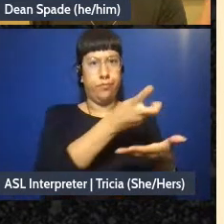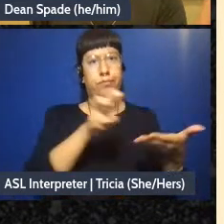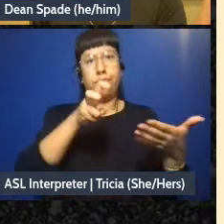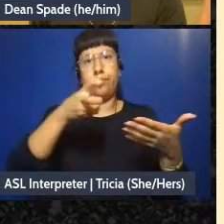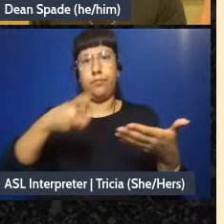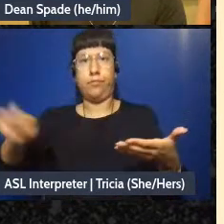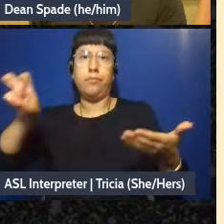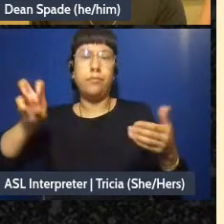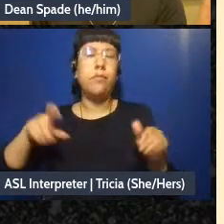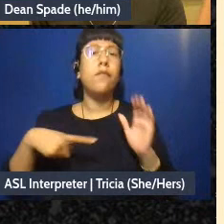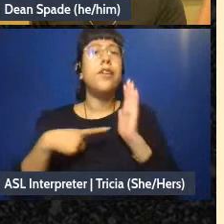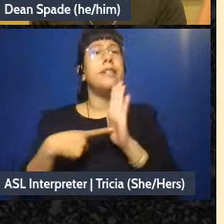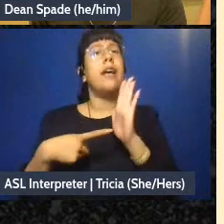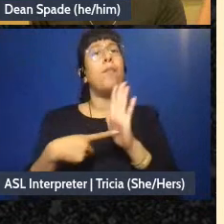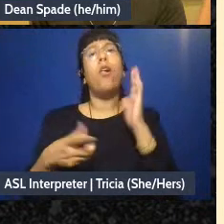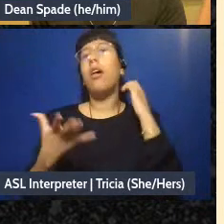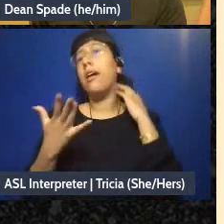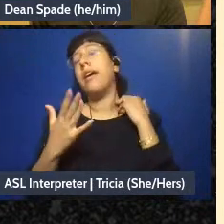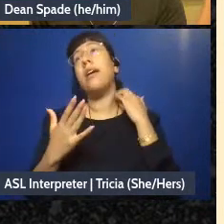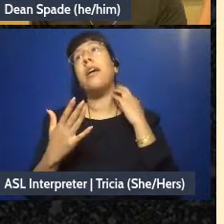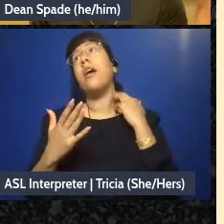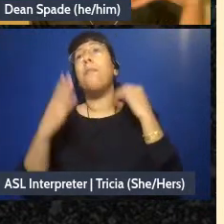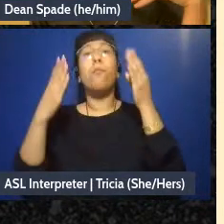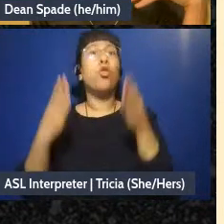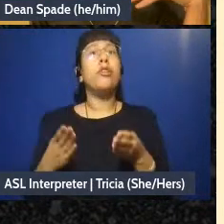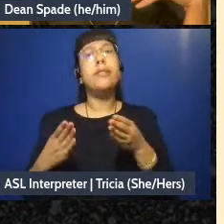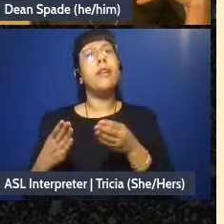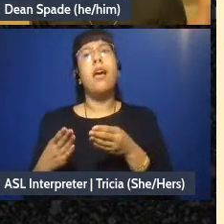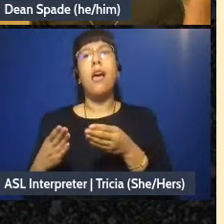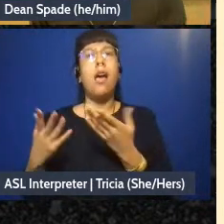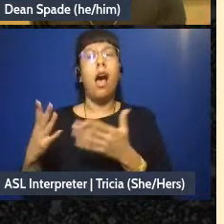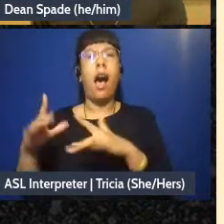if somebody has missed five meetings in a row of the course we're going to say they're not in